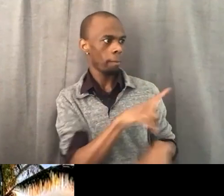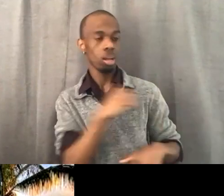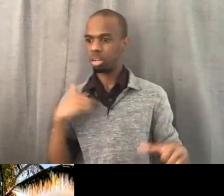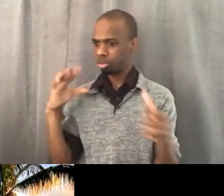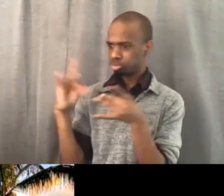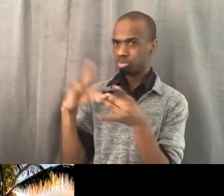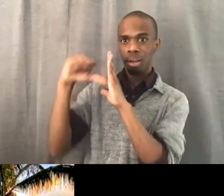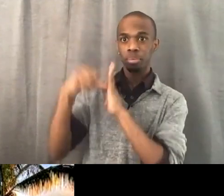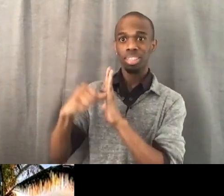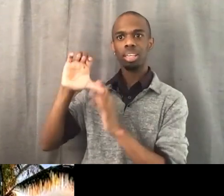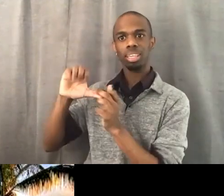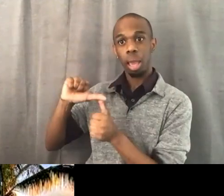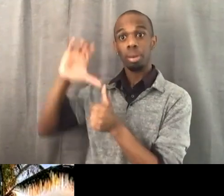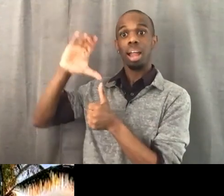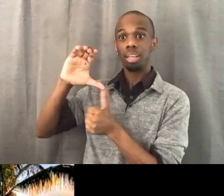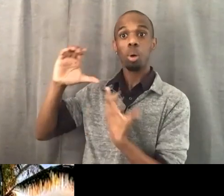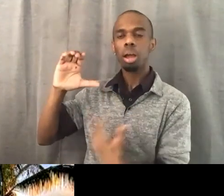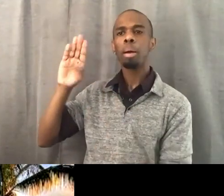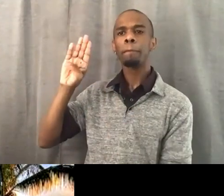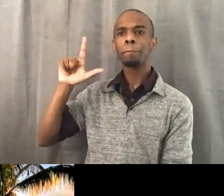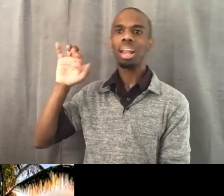Especially if Black 'cause it's a noun, not an adjective.